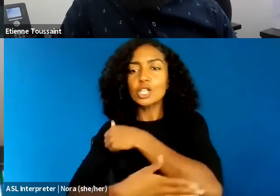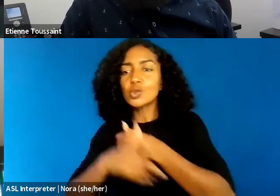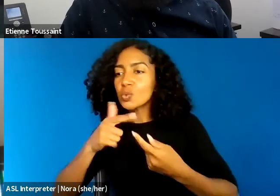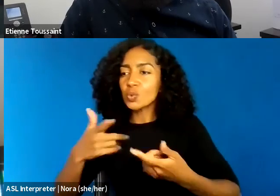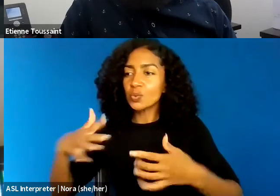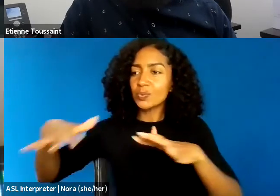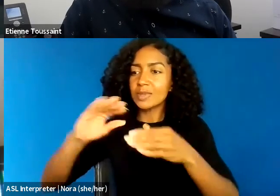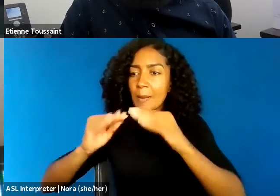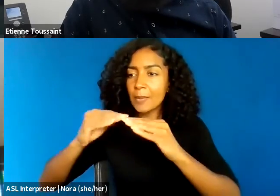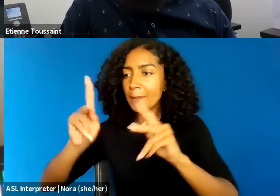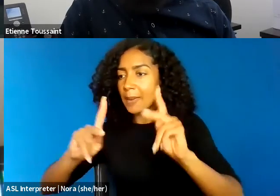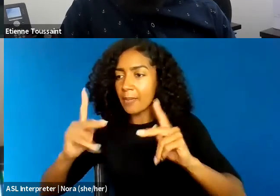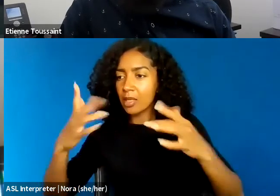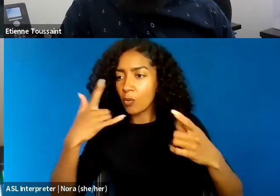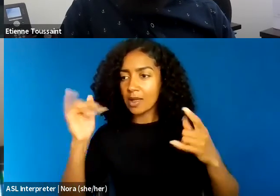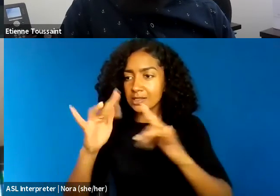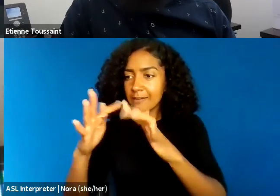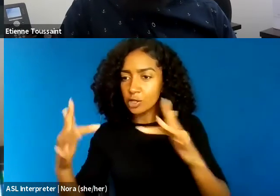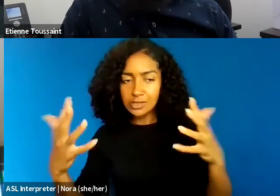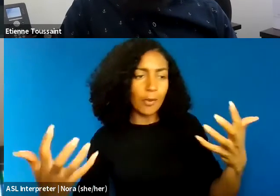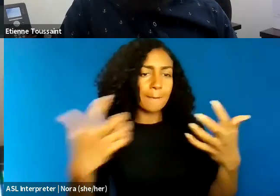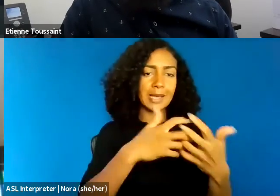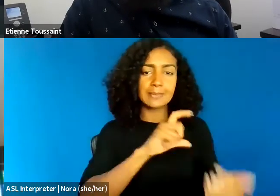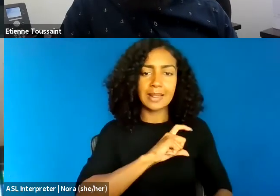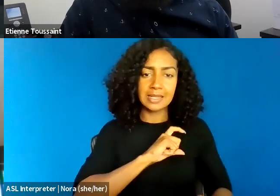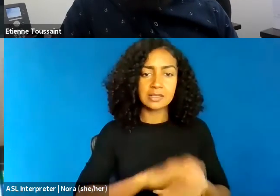there's virtual reality simulations where they get to experience being different.